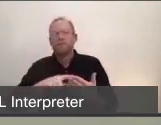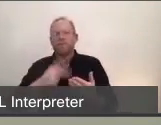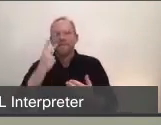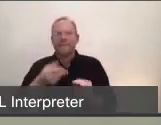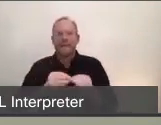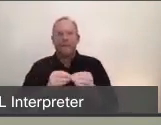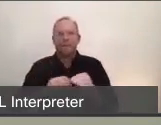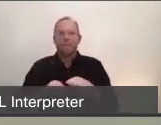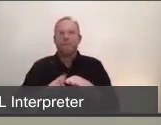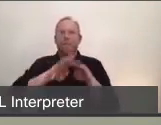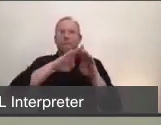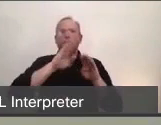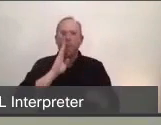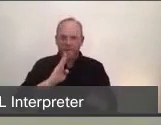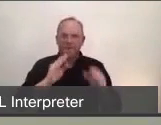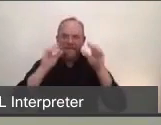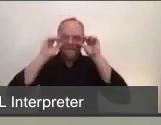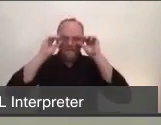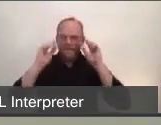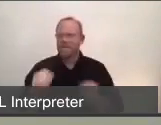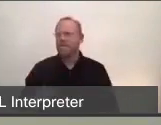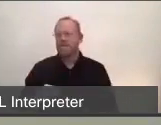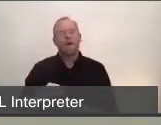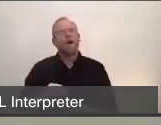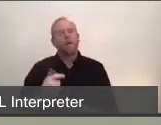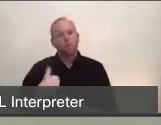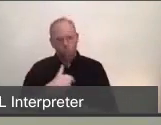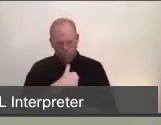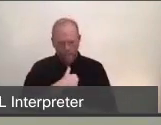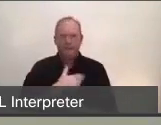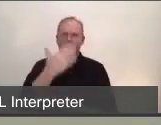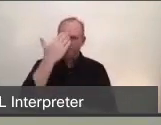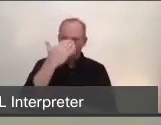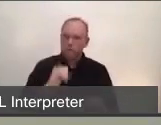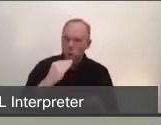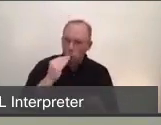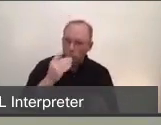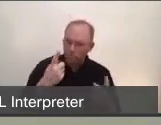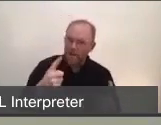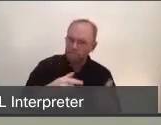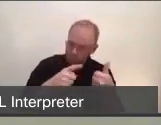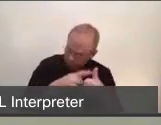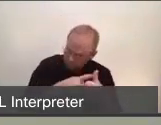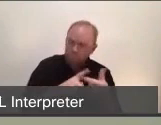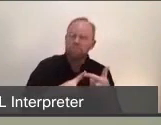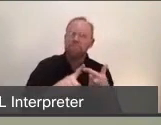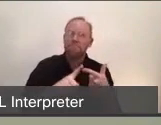We know the tools that slow that down. We know shelter-in-place is effective, We know that increasing the wearing of face covering